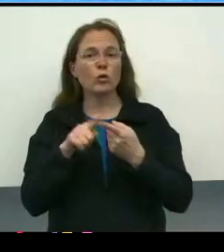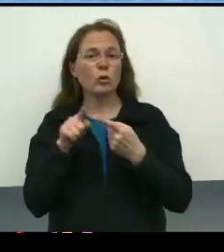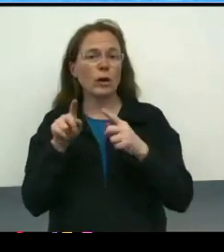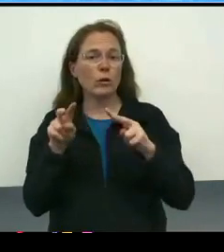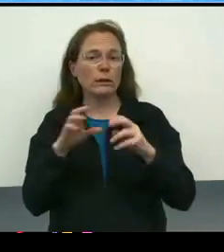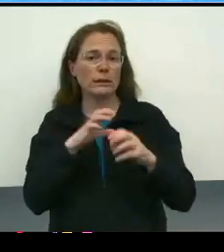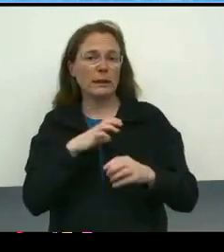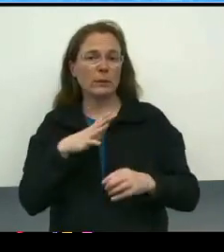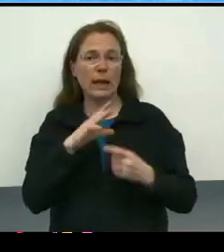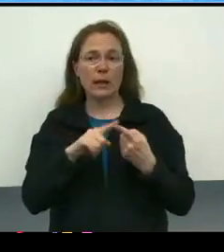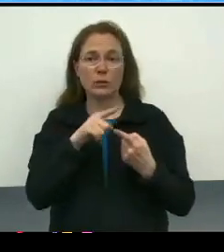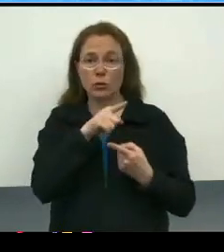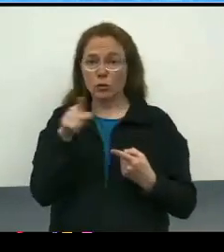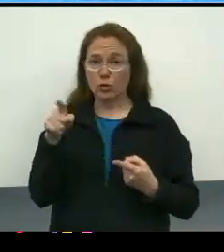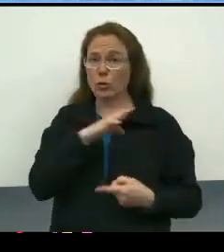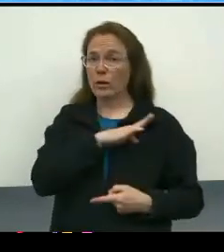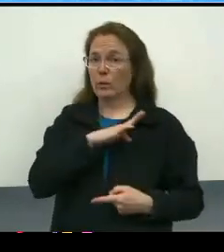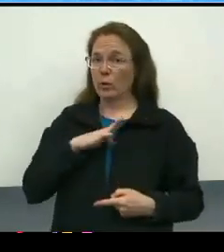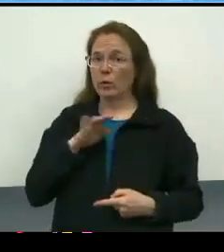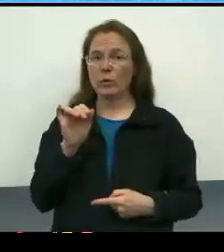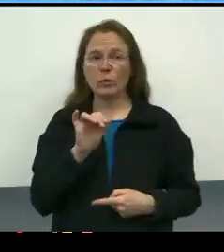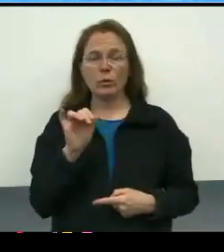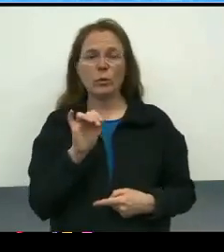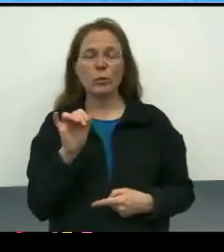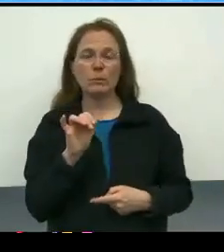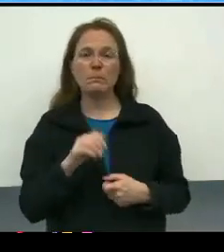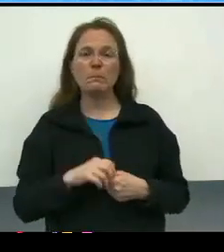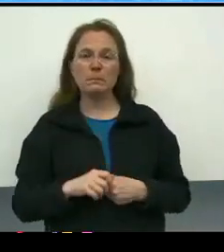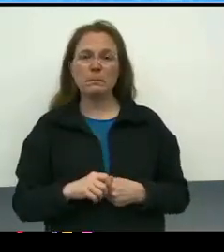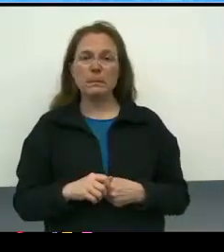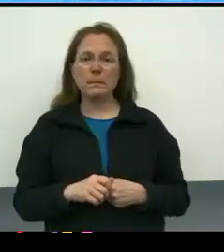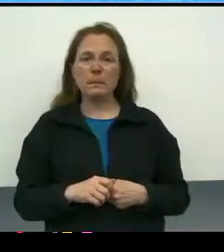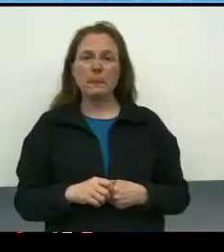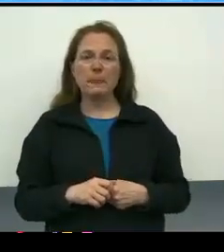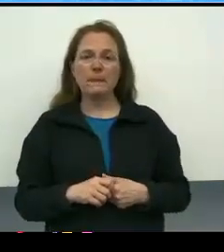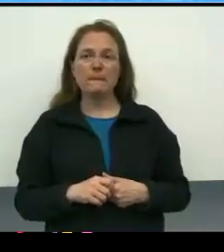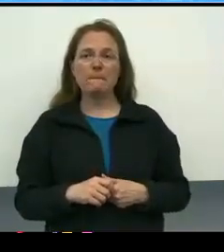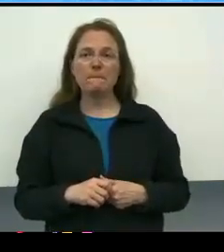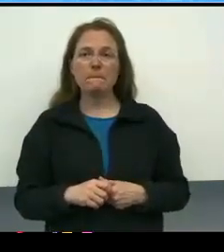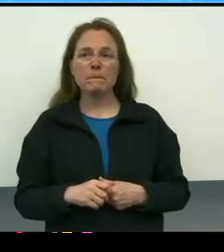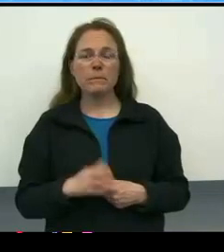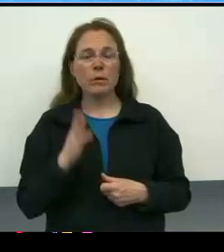as well as to you as members of the board, by which we will track our progress